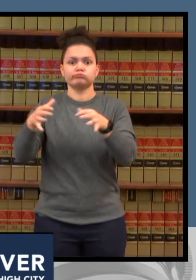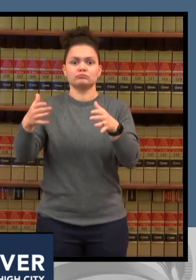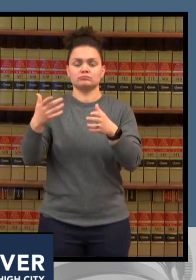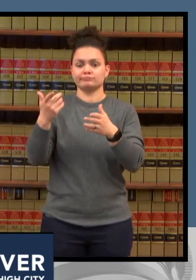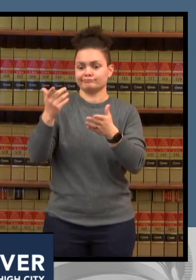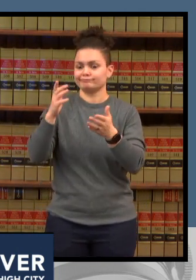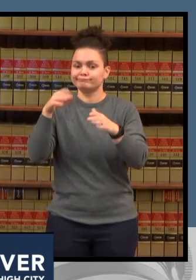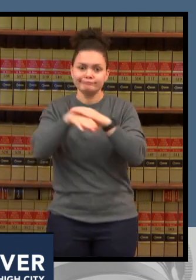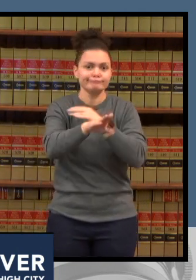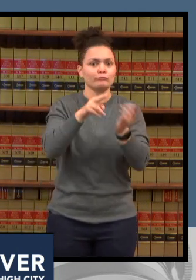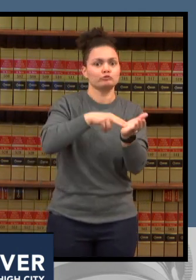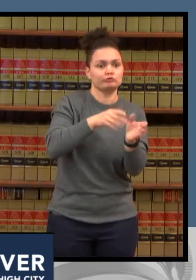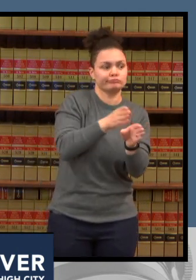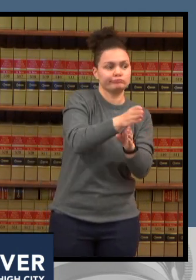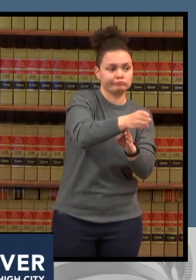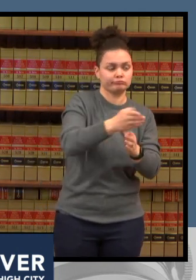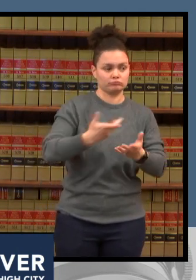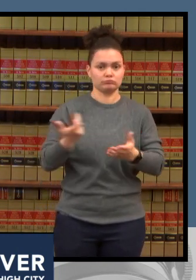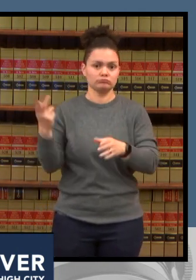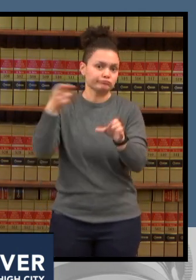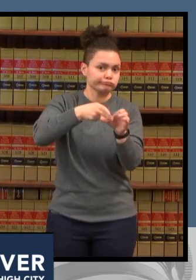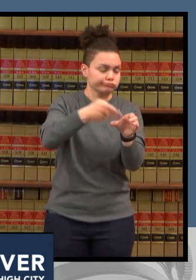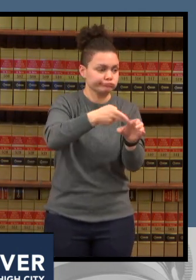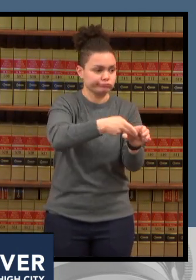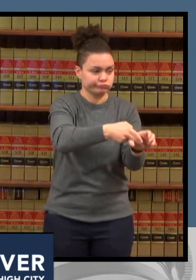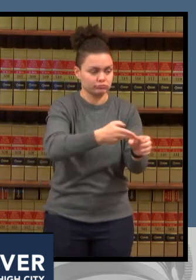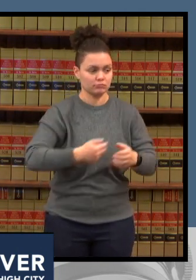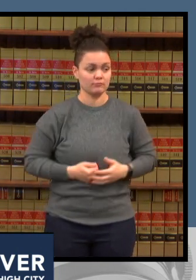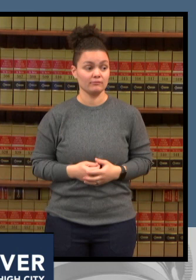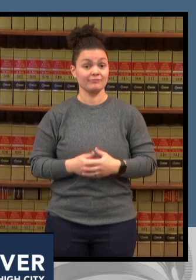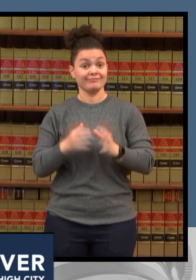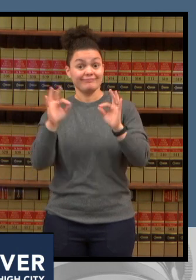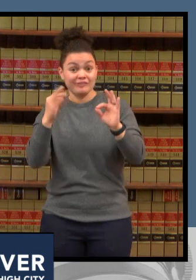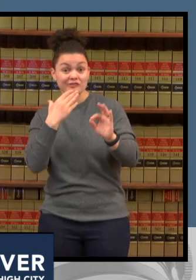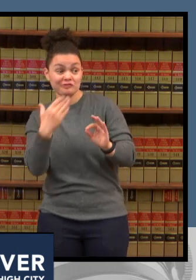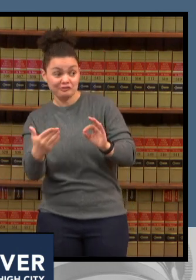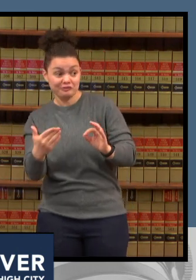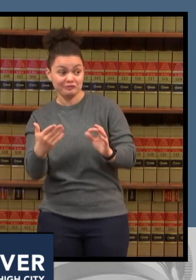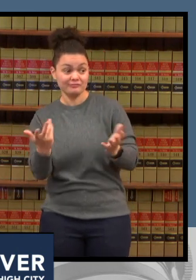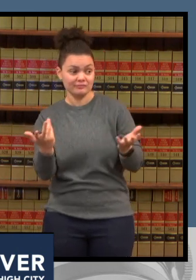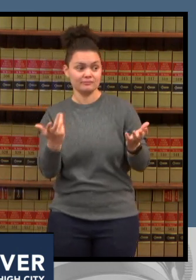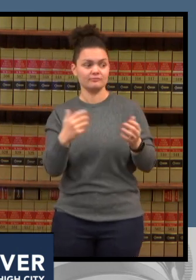my word to all of you is please help us out please help yourself out um for those times